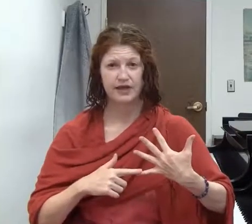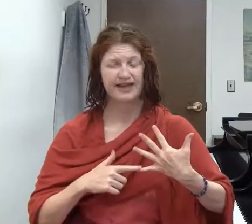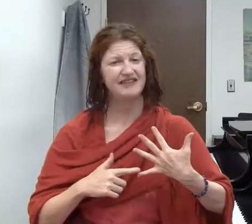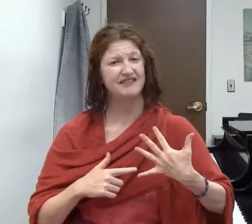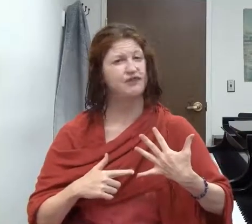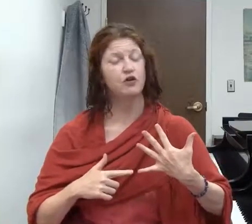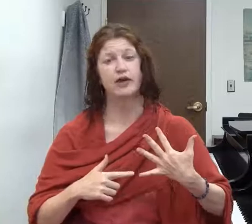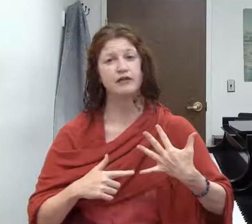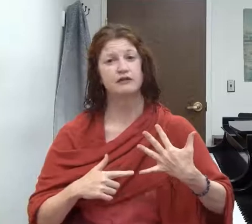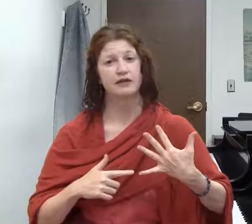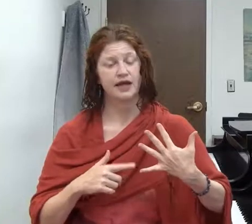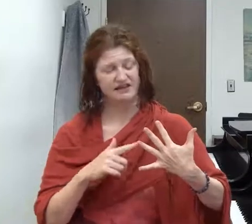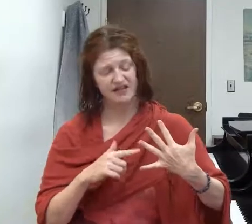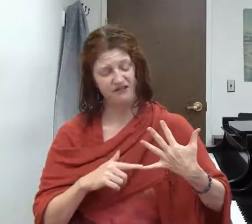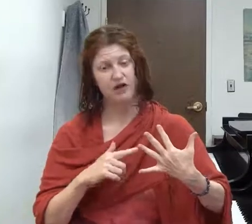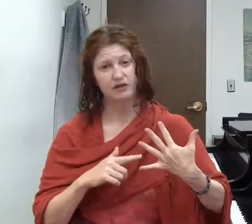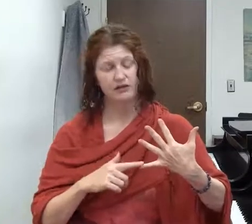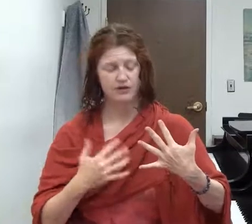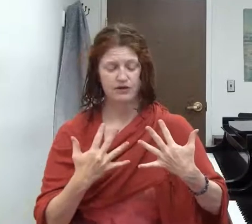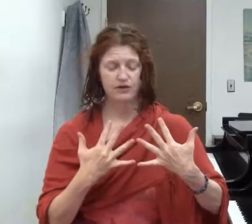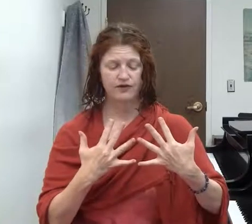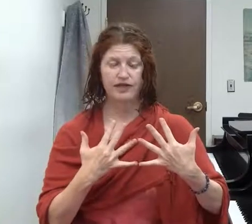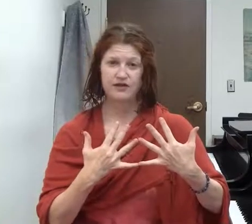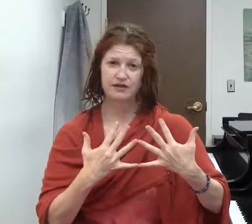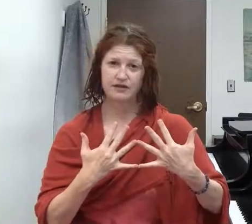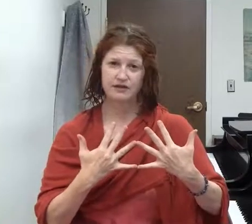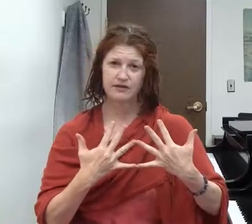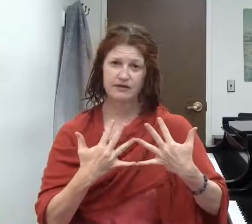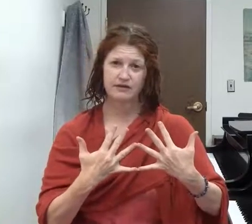And it doesn't feel great, and it's not that far. So if I take this distance,